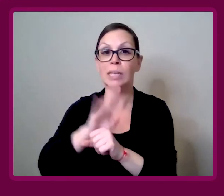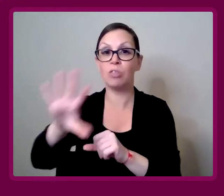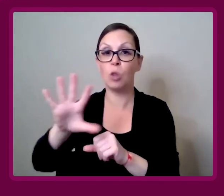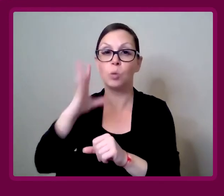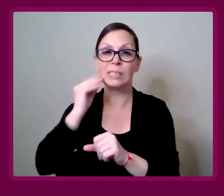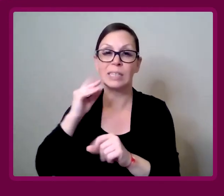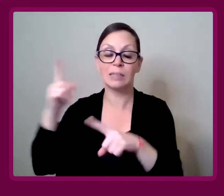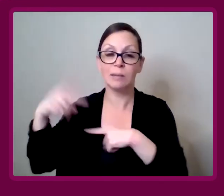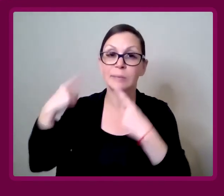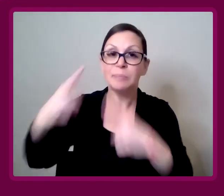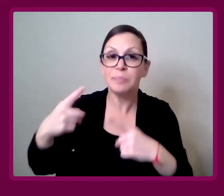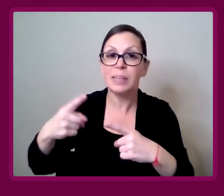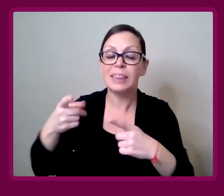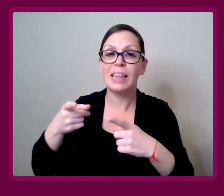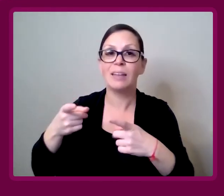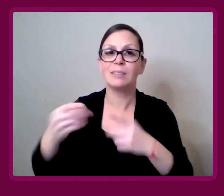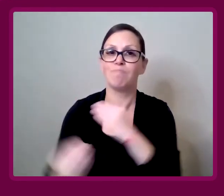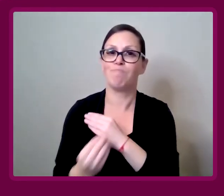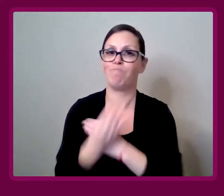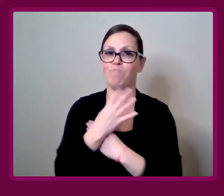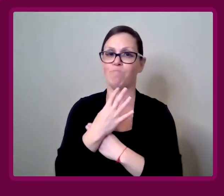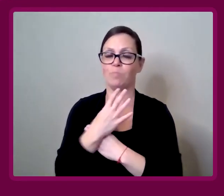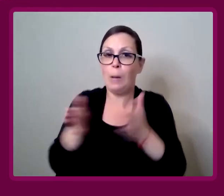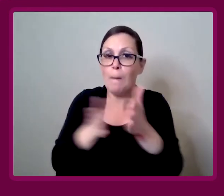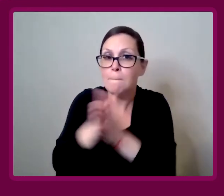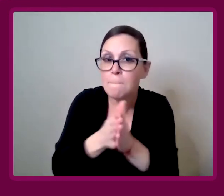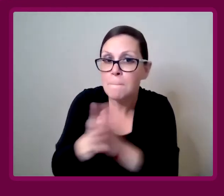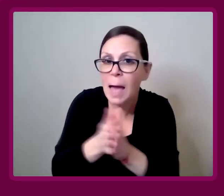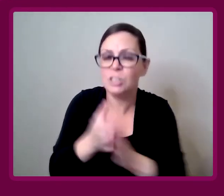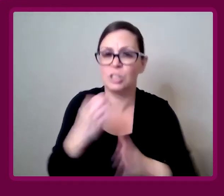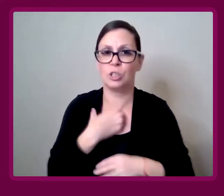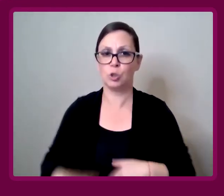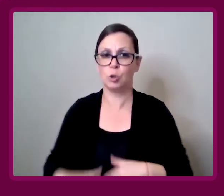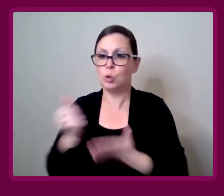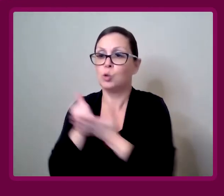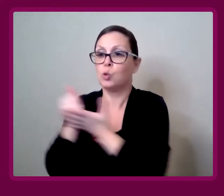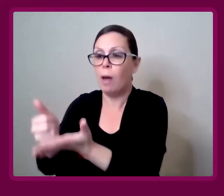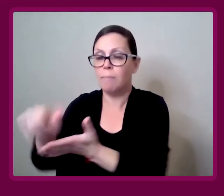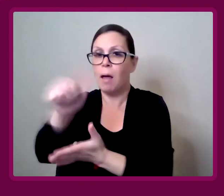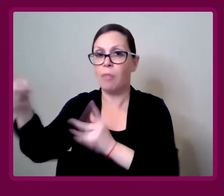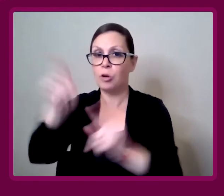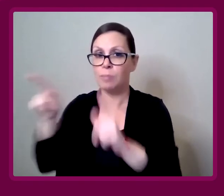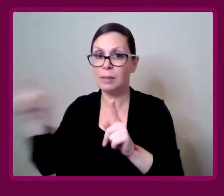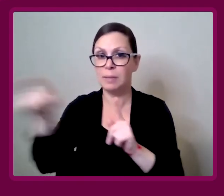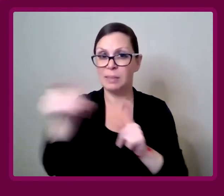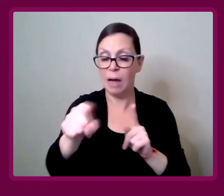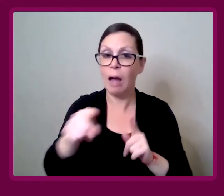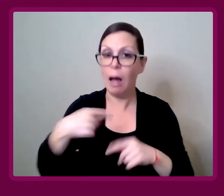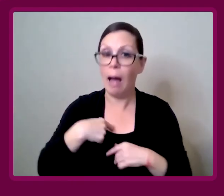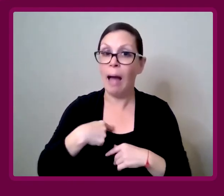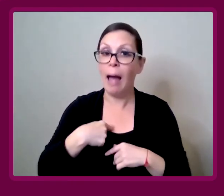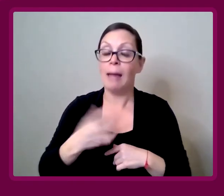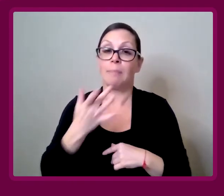experiences, given me passion and drive to help other people. Because I'm quite fortunate.